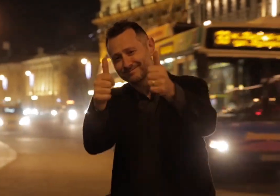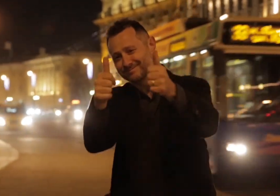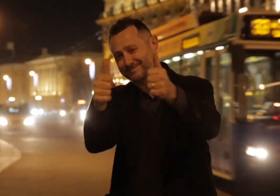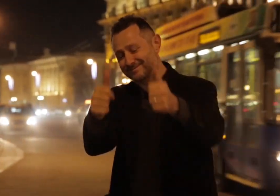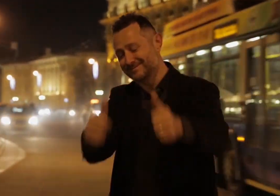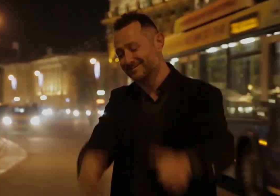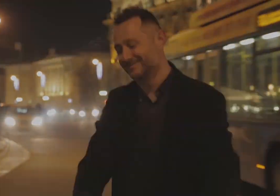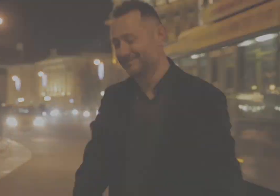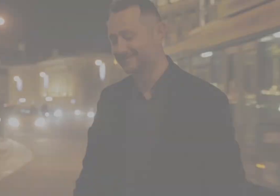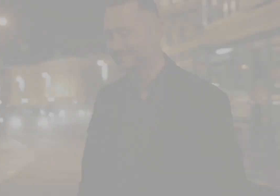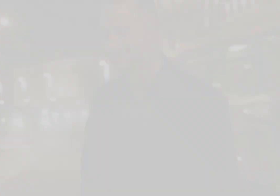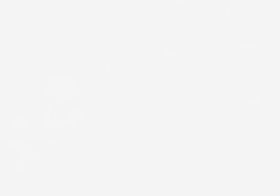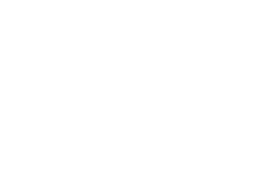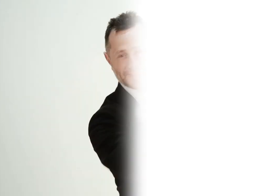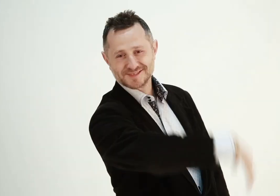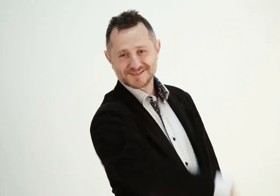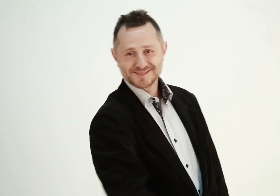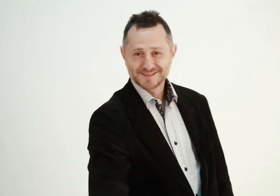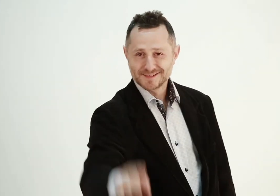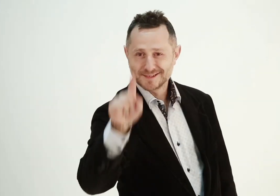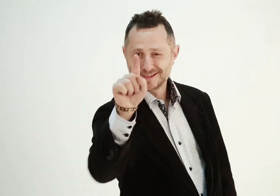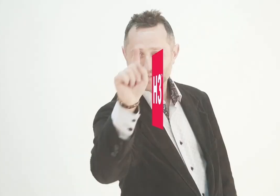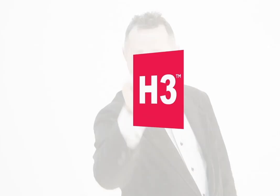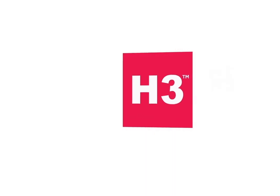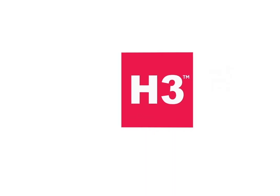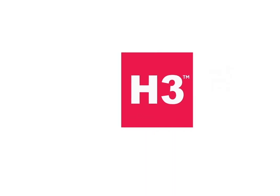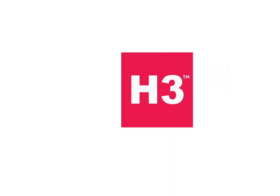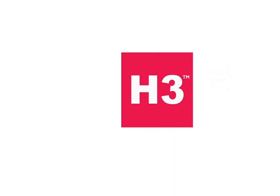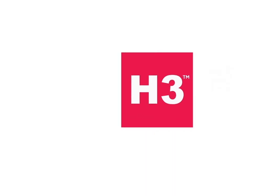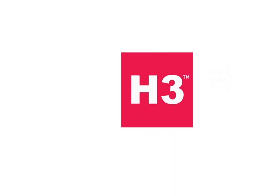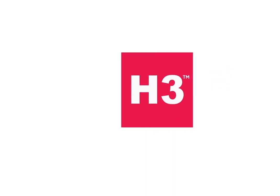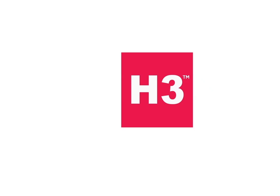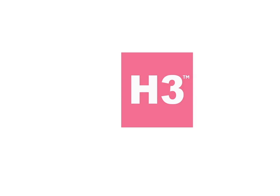night.